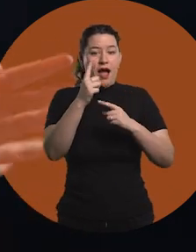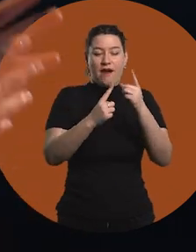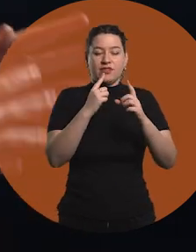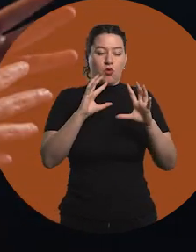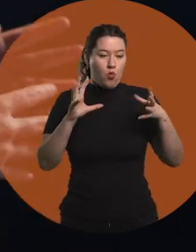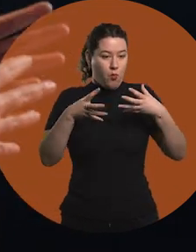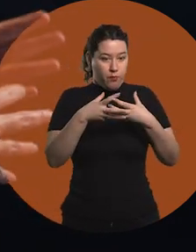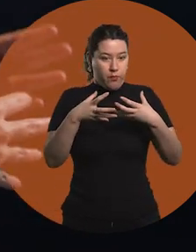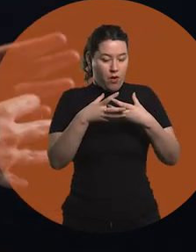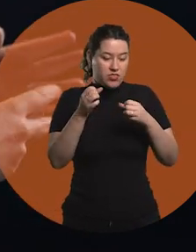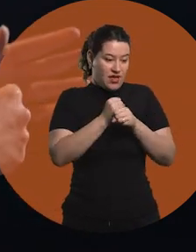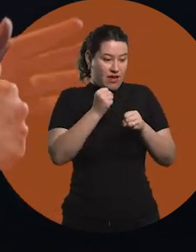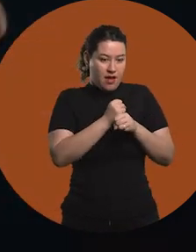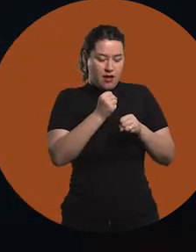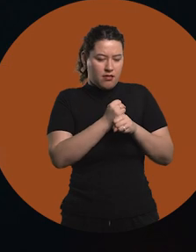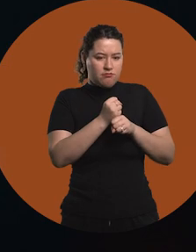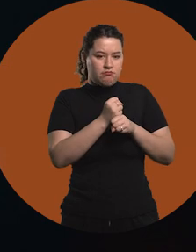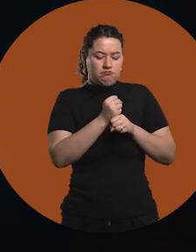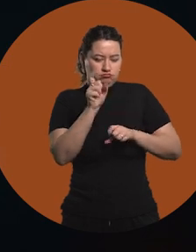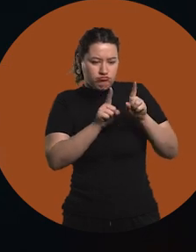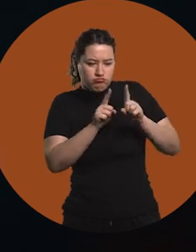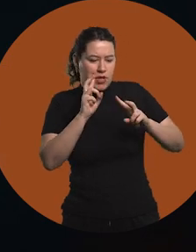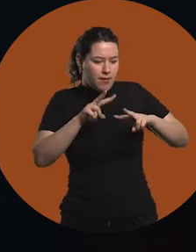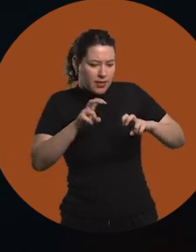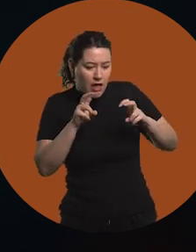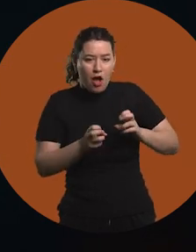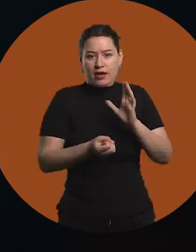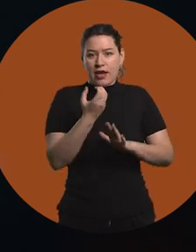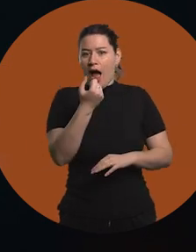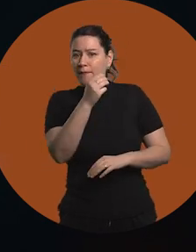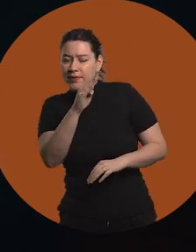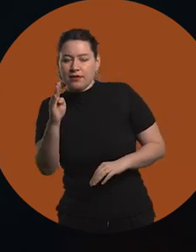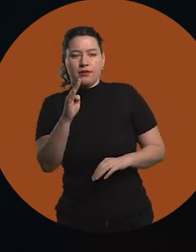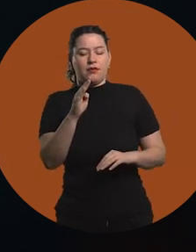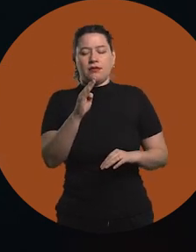in industry research groups, and develop applications,